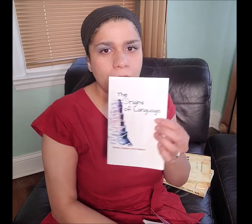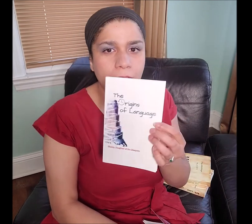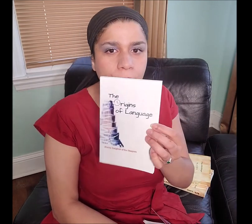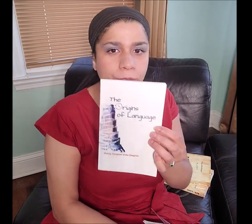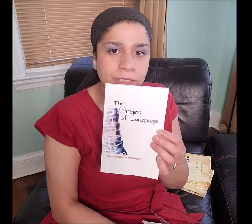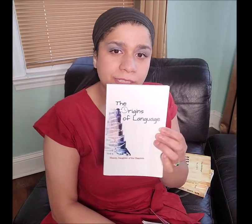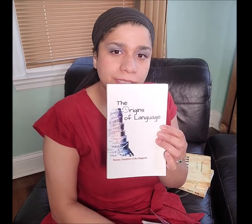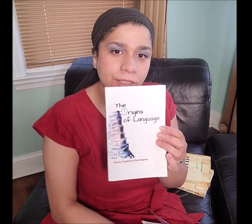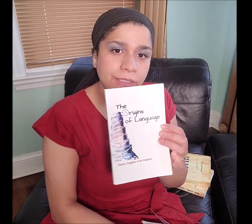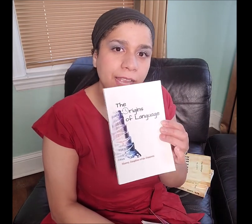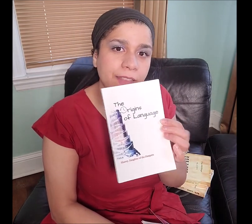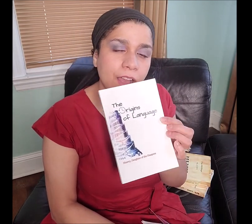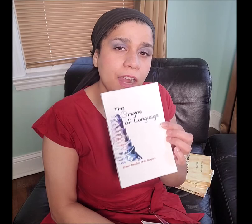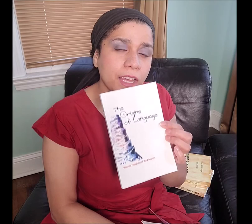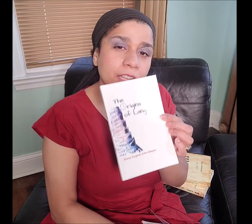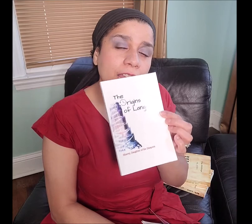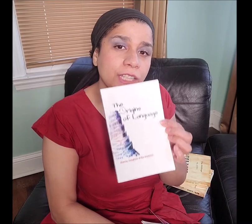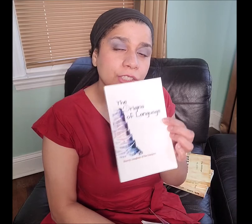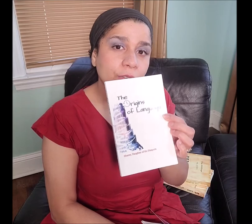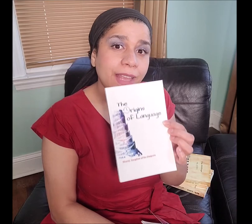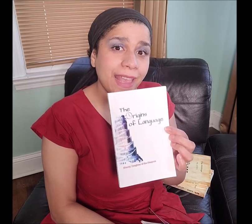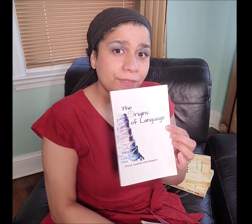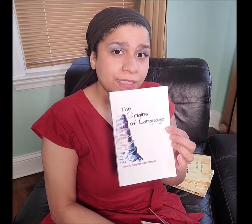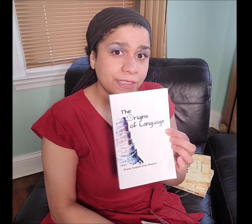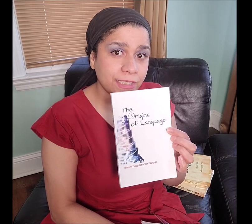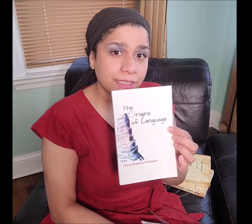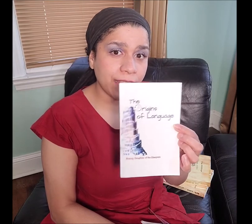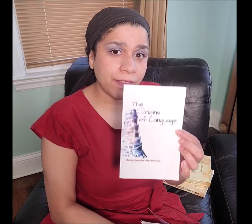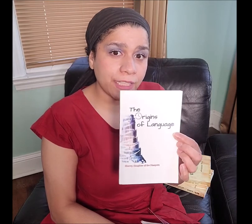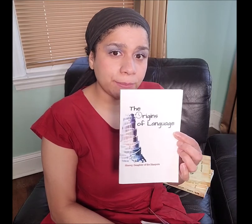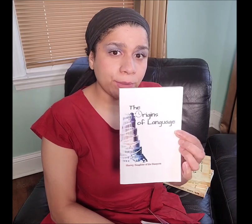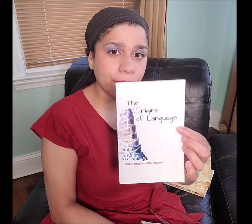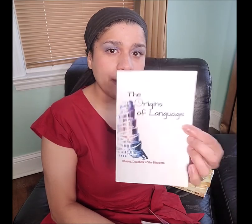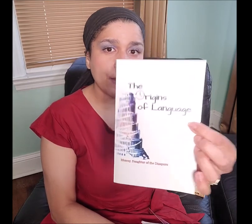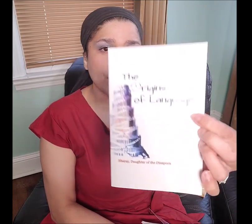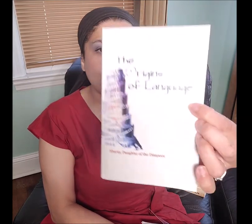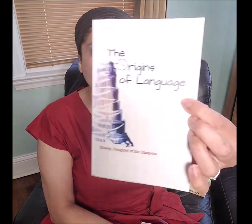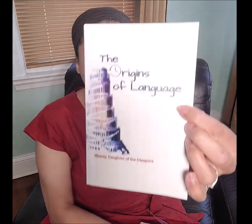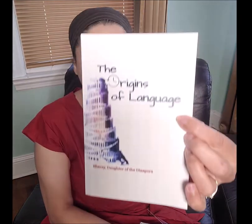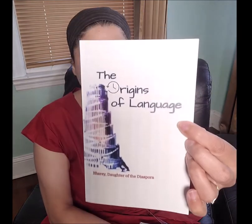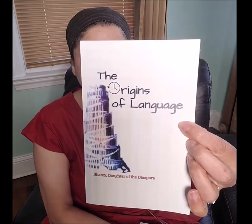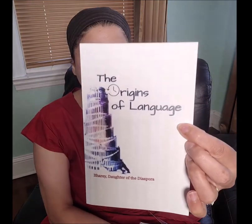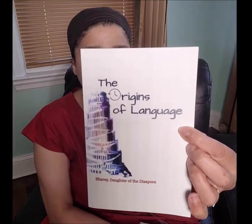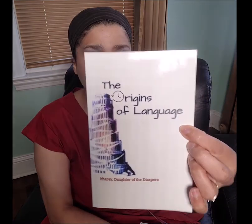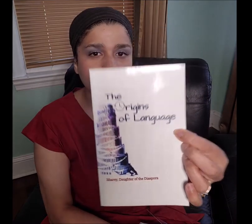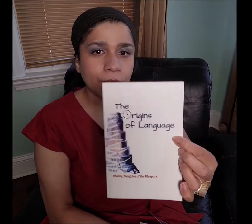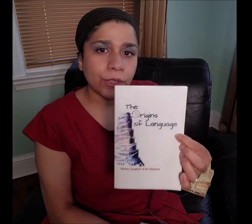I wrote the details and the archaeological evidences in this book, "The Origins of Language".